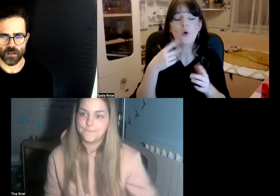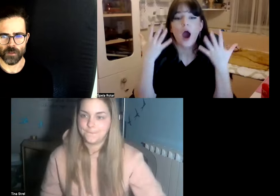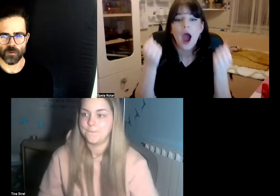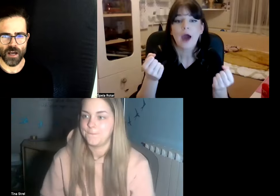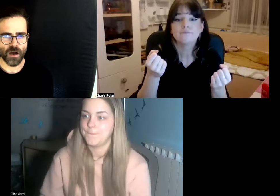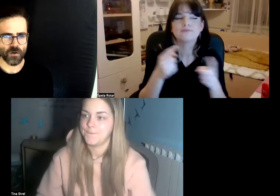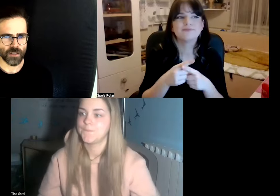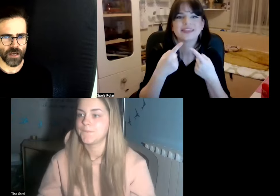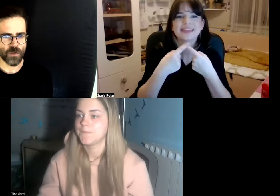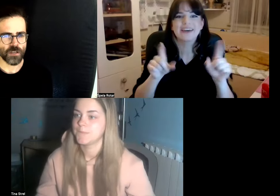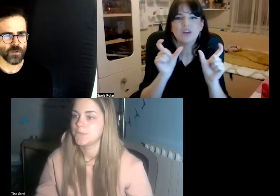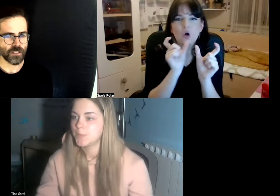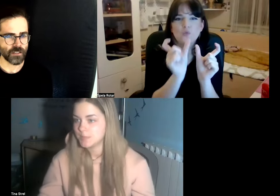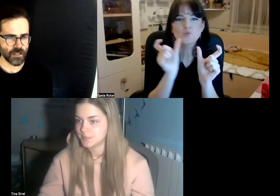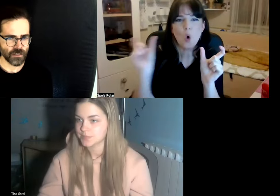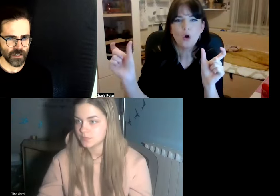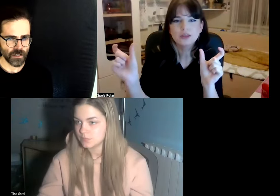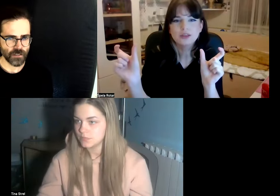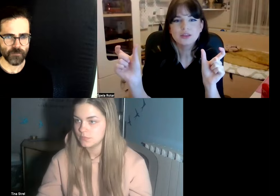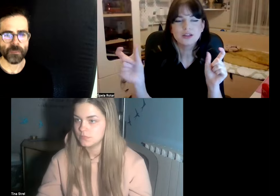I mean now right now we are using international sign